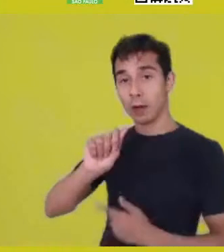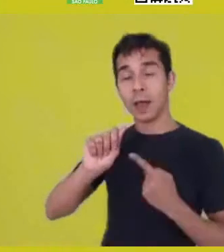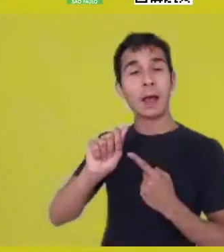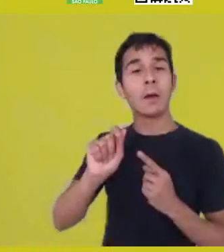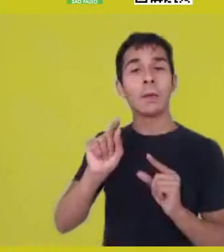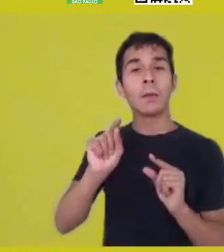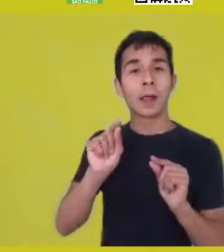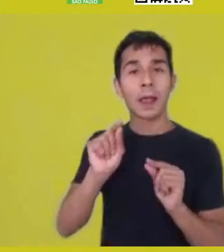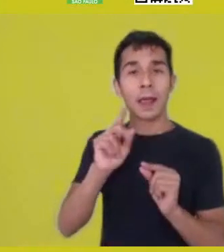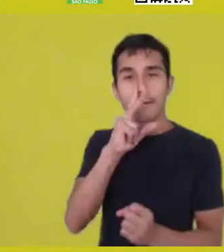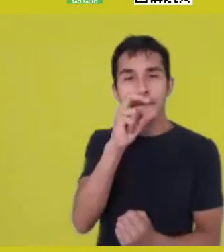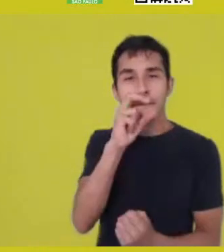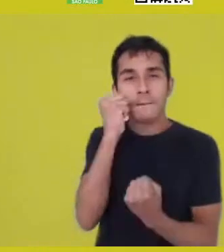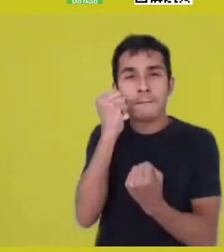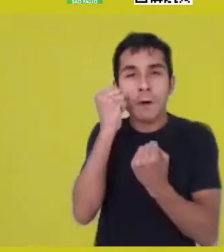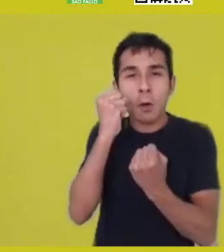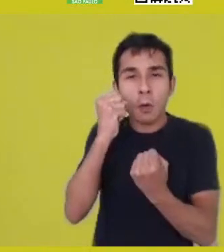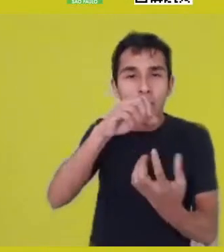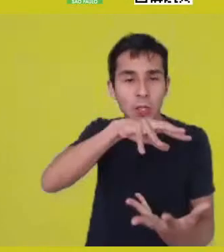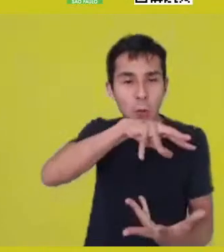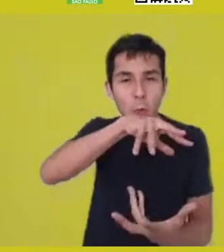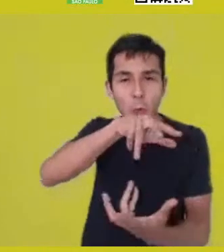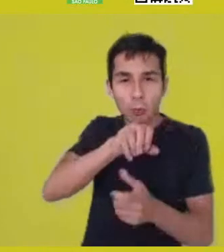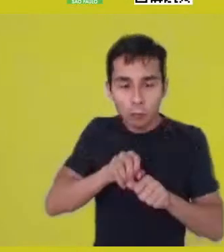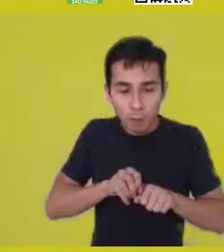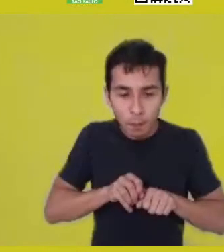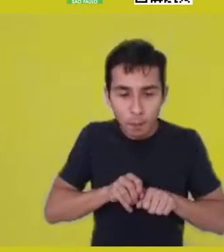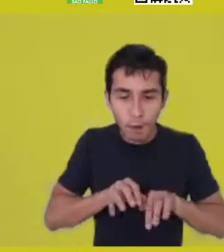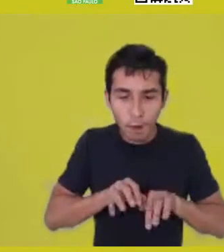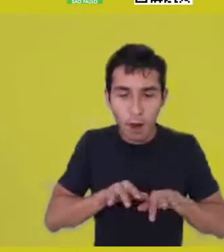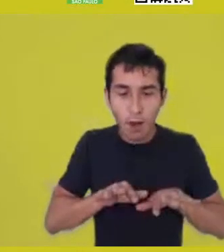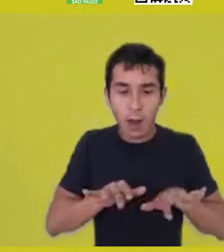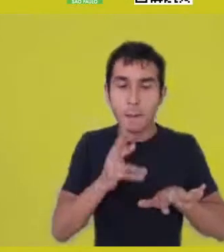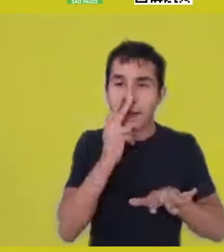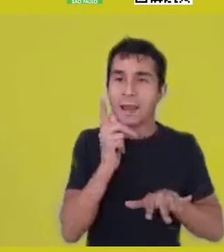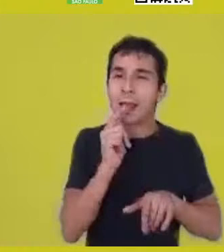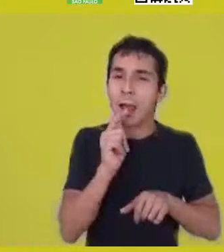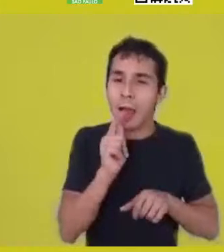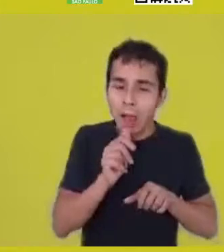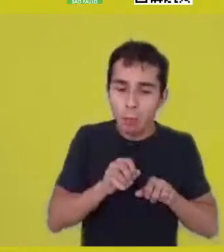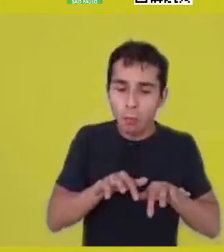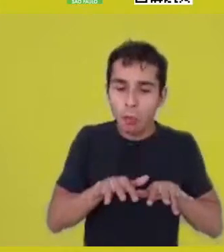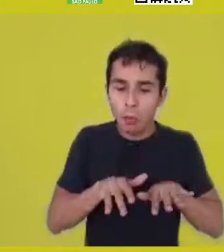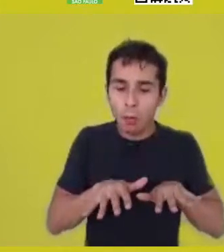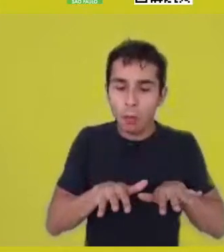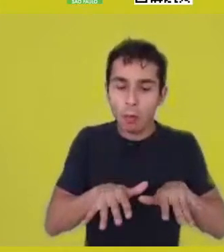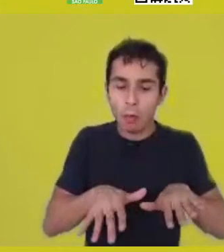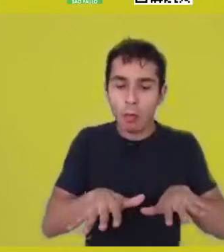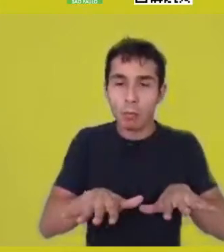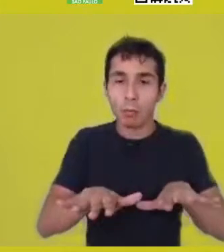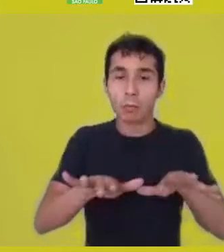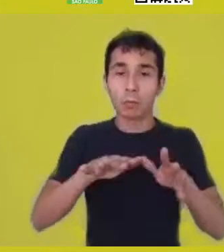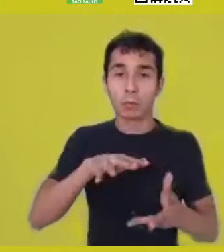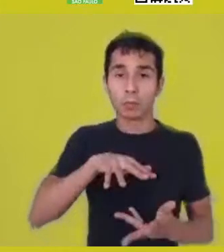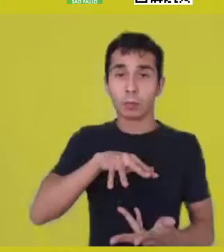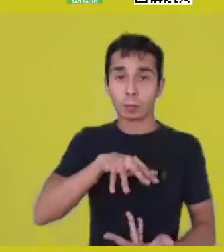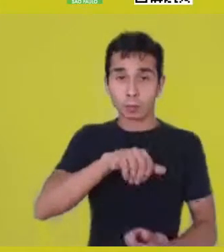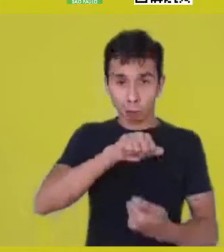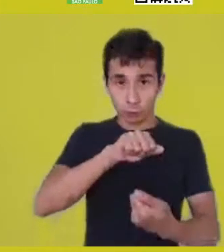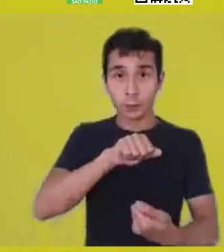that occupies the world, having a certain relation, polyssemically,